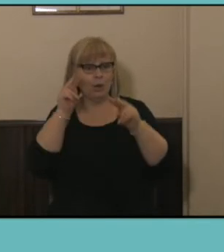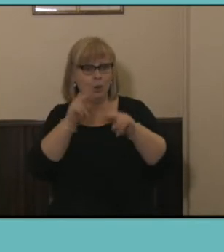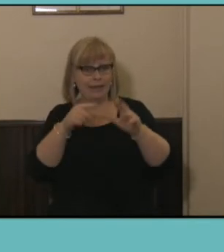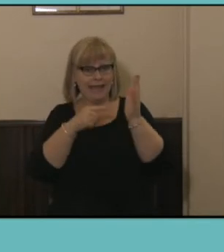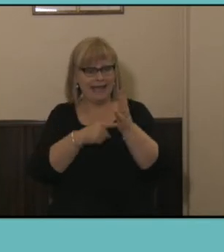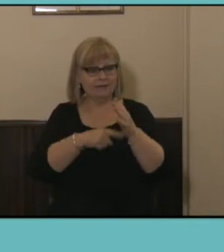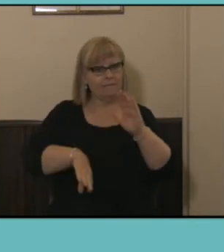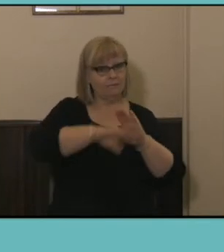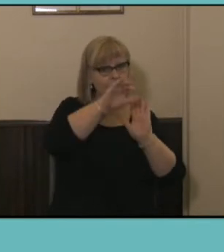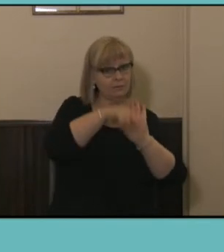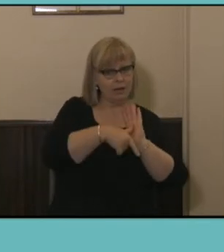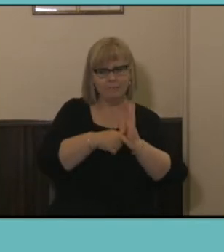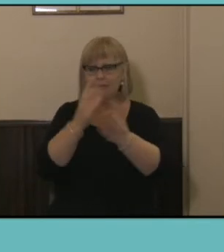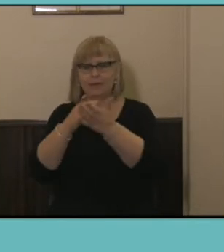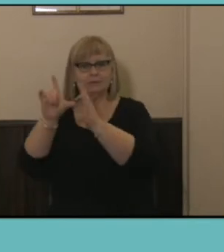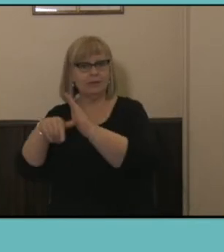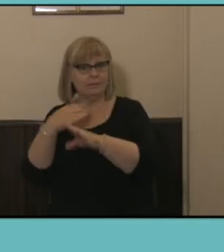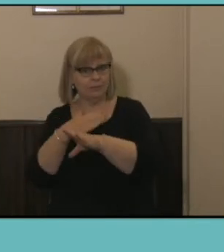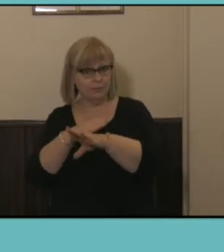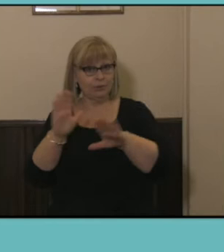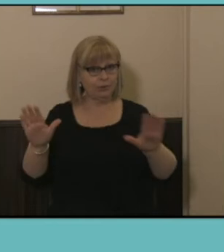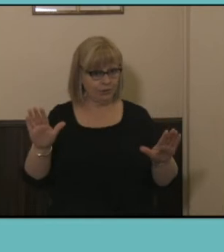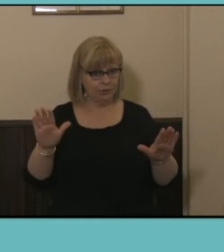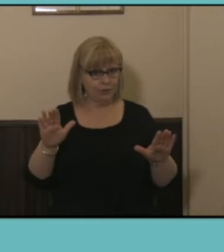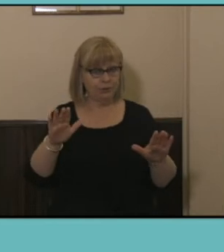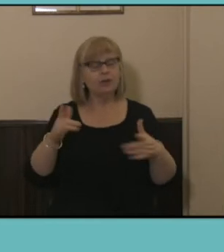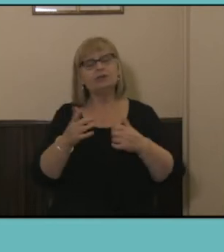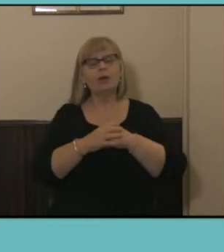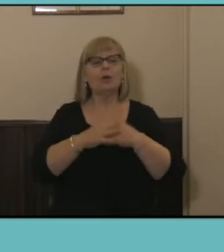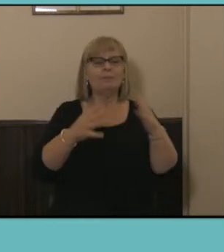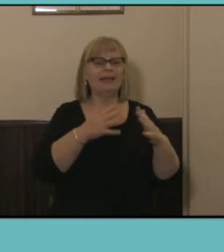work in Australia, so that is people working above or below the 35 hour a